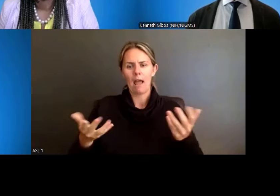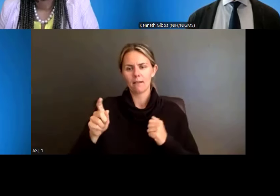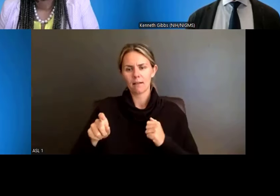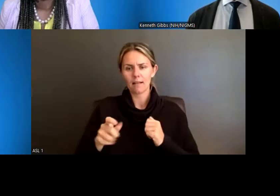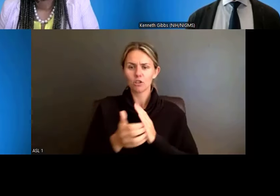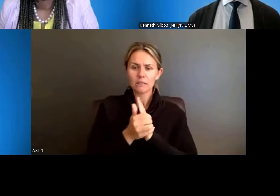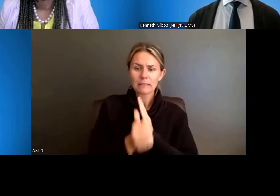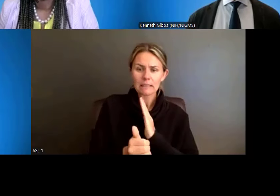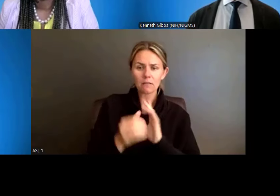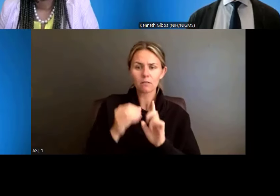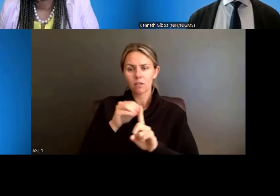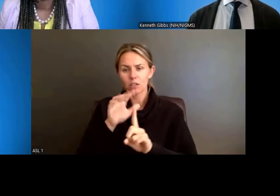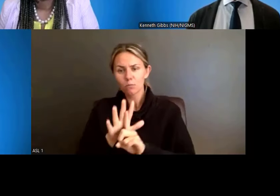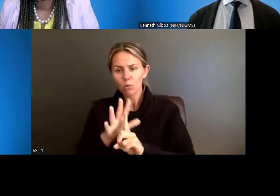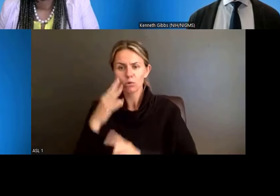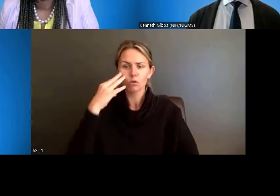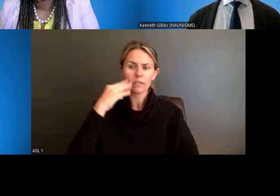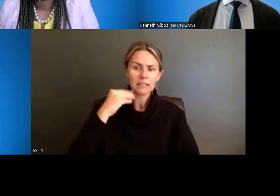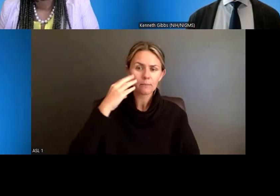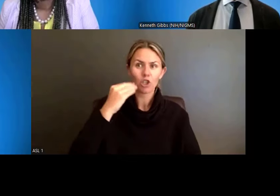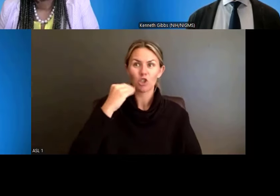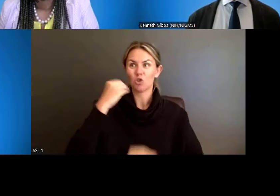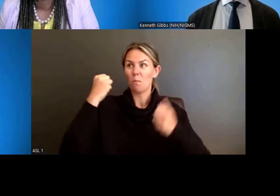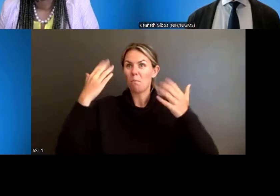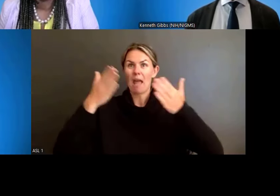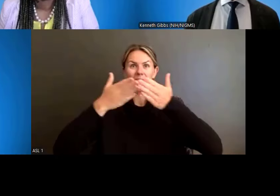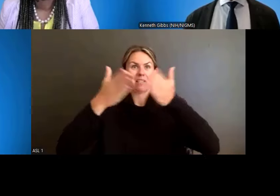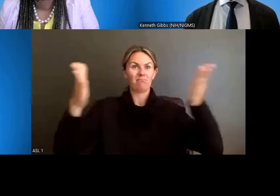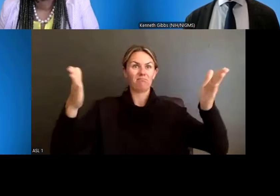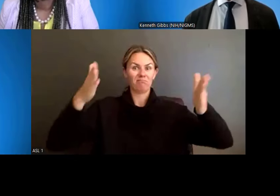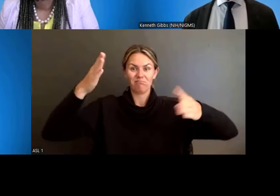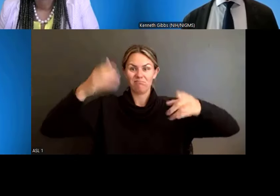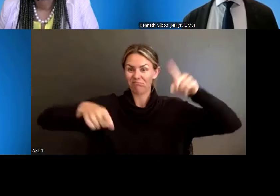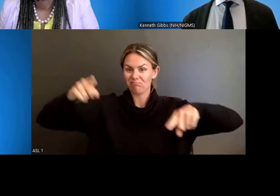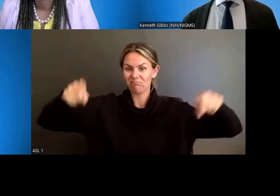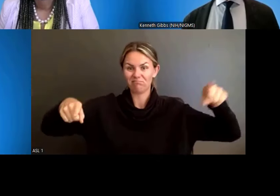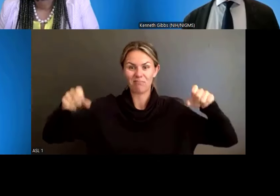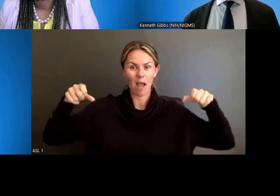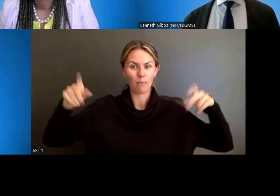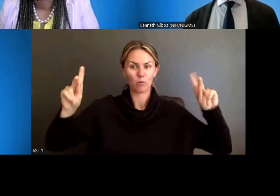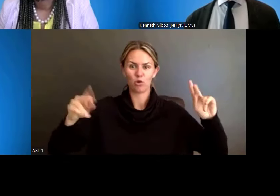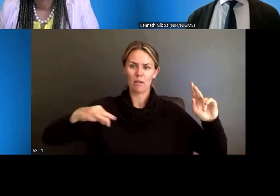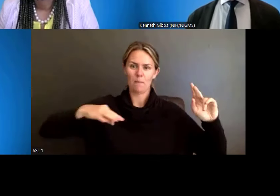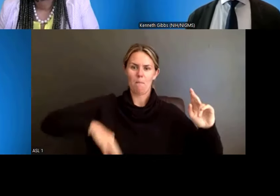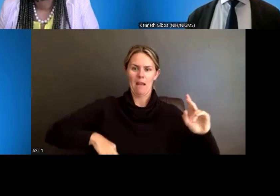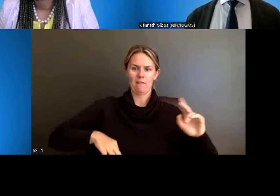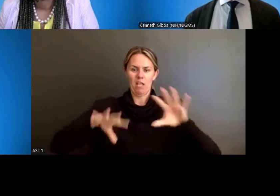experiences to a broad array of opportunities to benefit the biomedical research workforce.